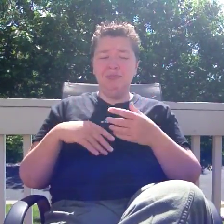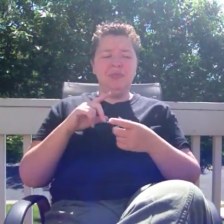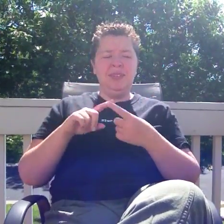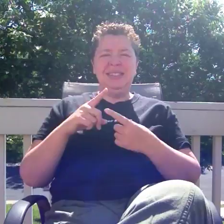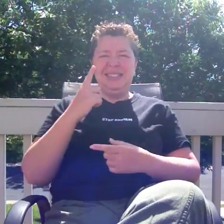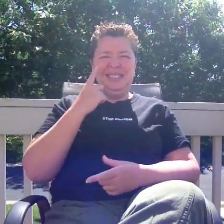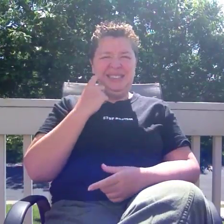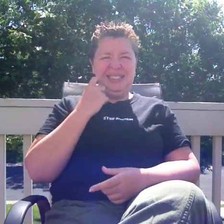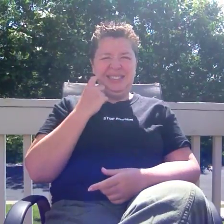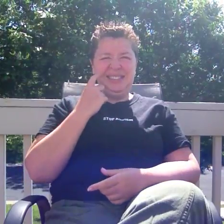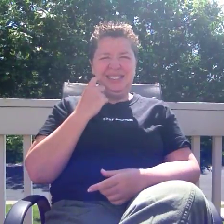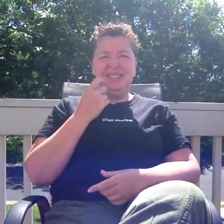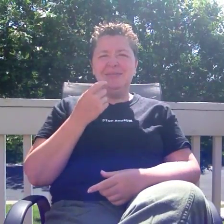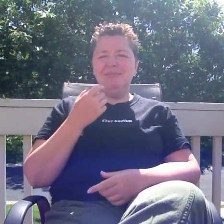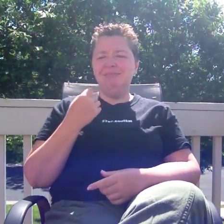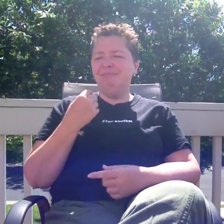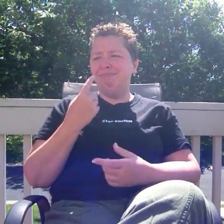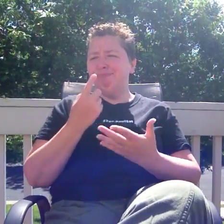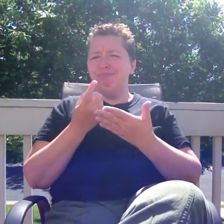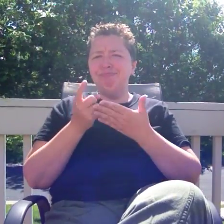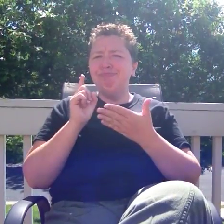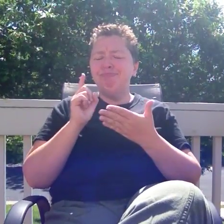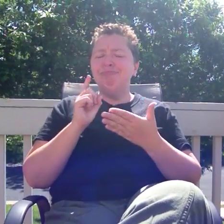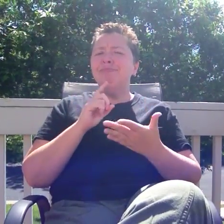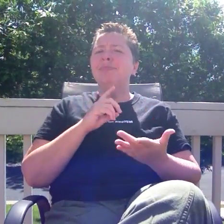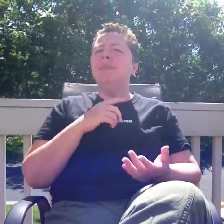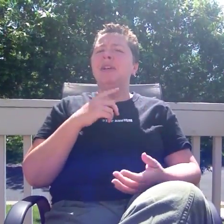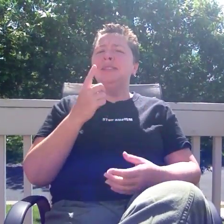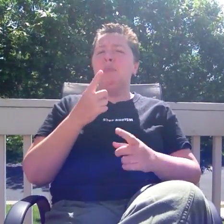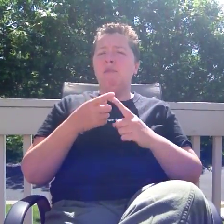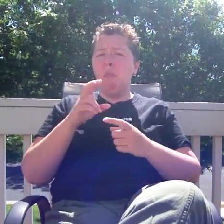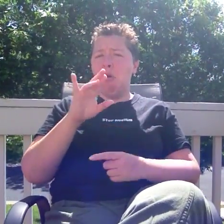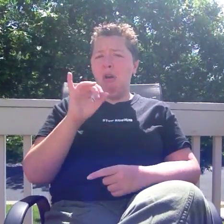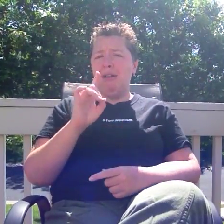And then, a week ago, we got a message from someone on the